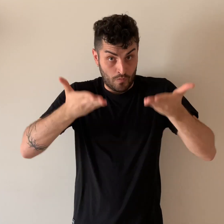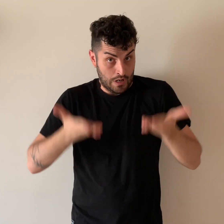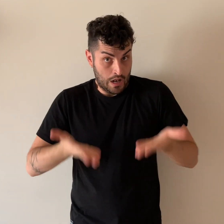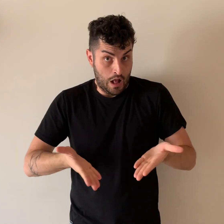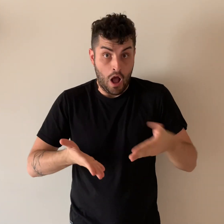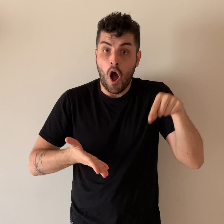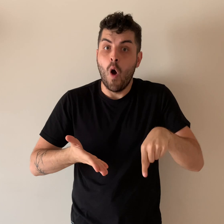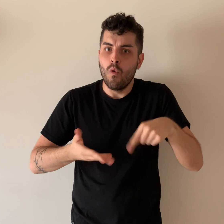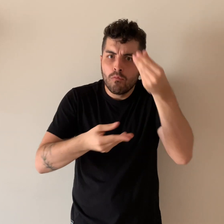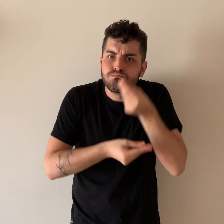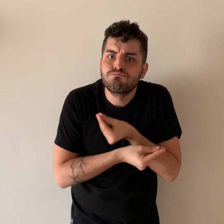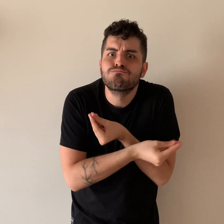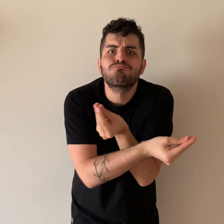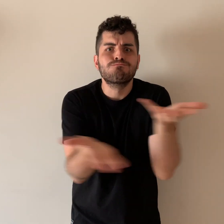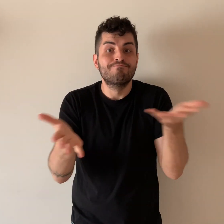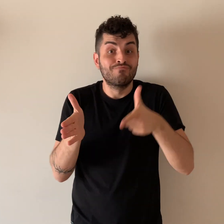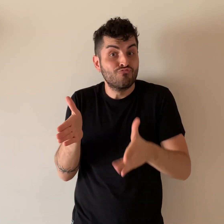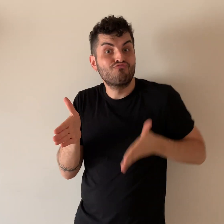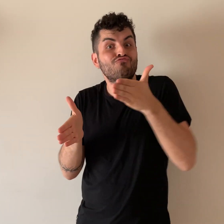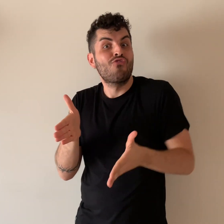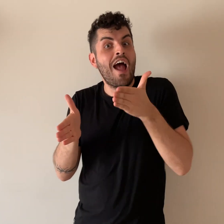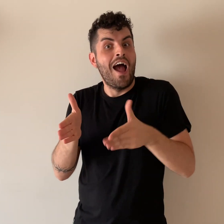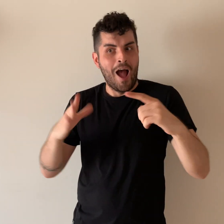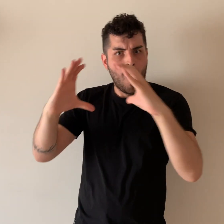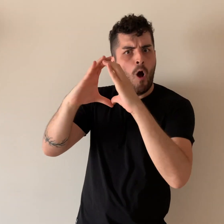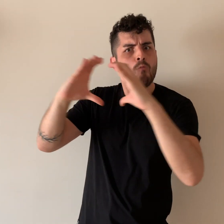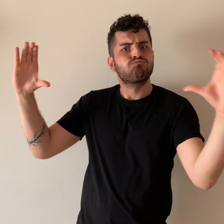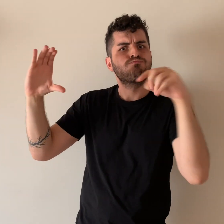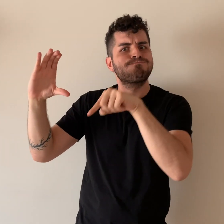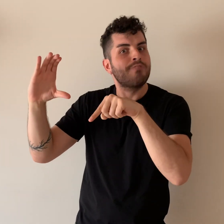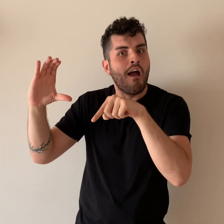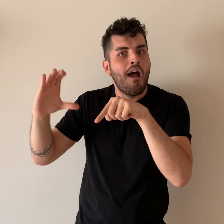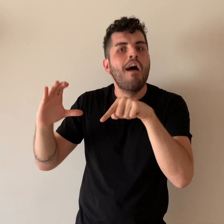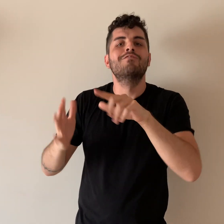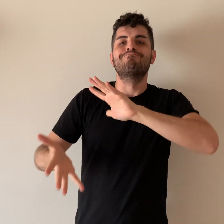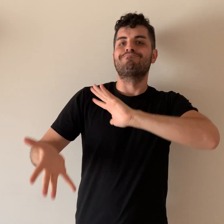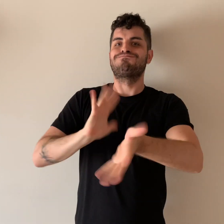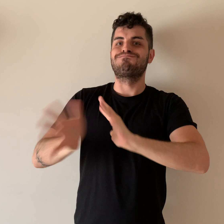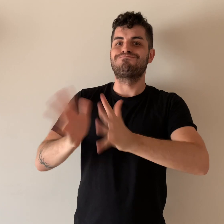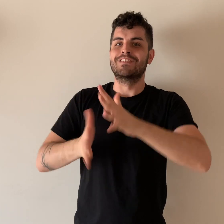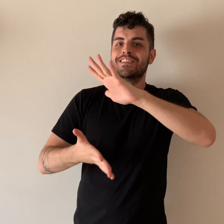There are now railway announcements in British Sign Language at